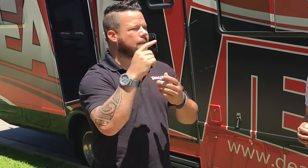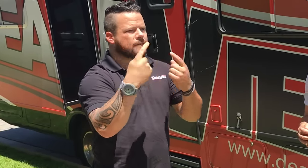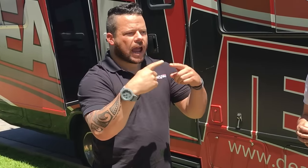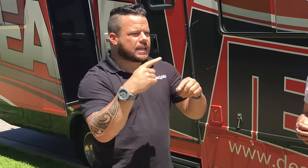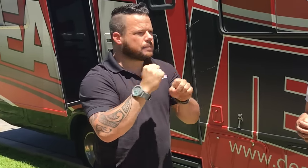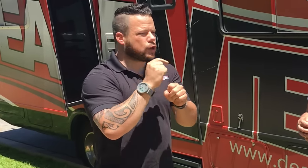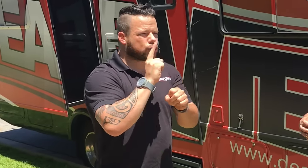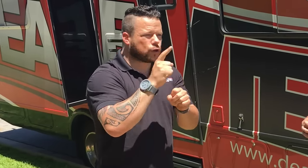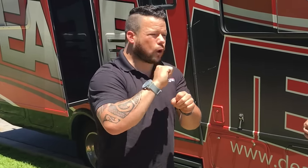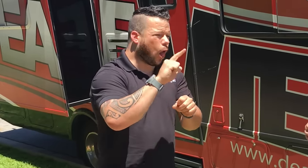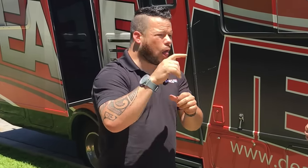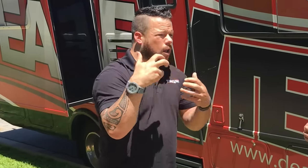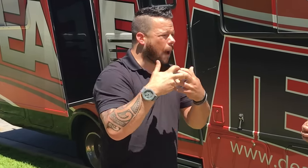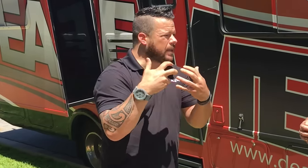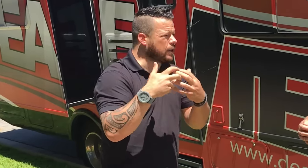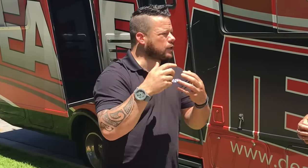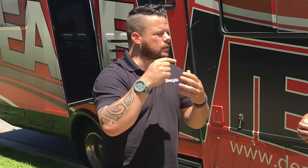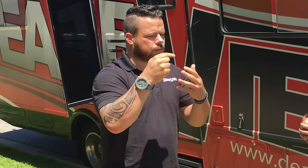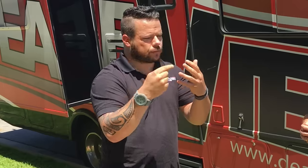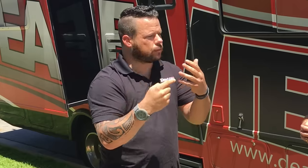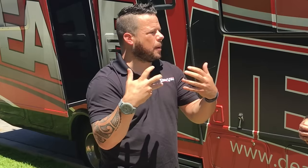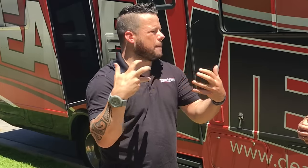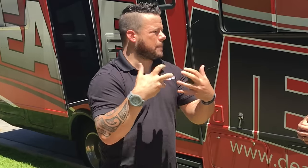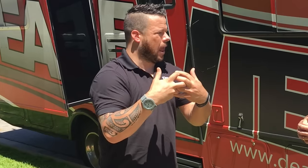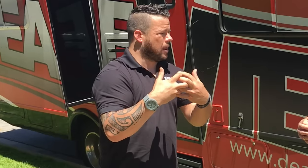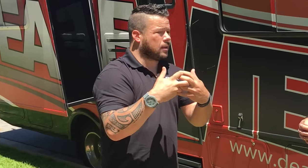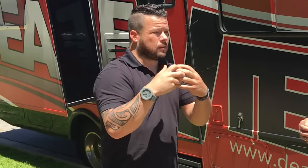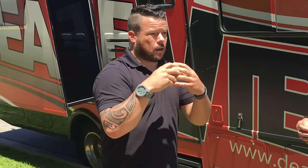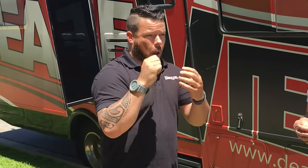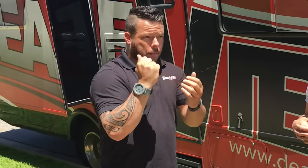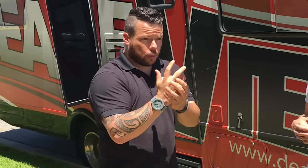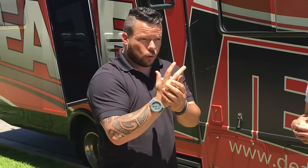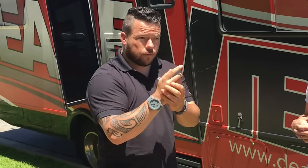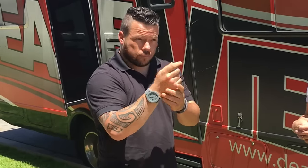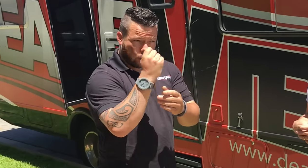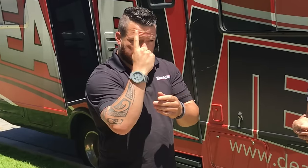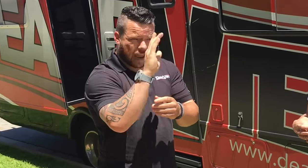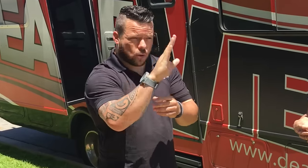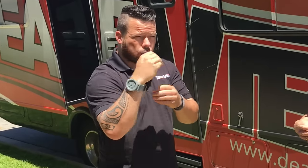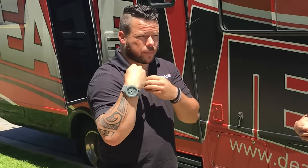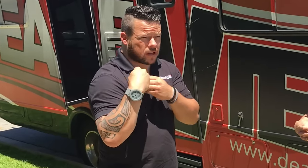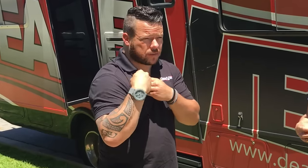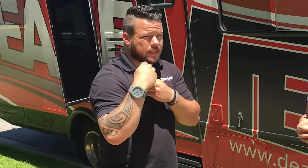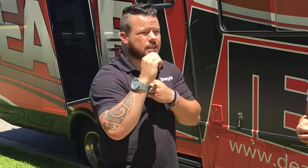fighting to make sure all the accommodations match, to get them approved, for them to understand their responsibility.